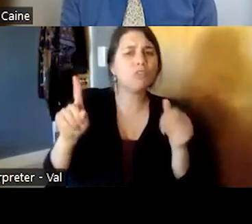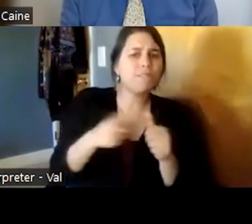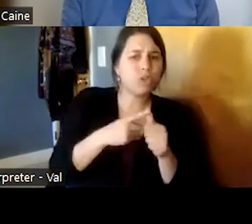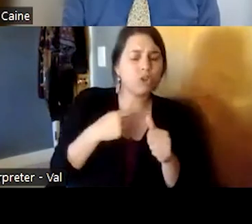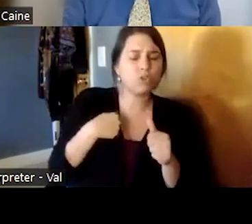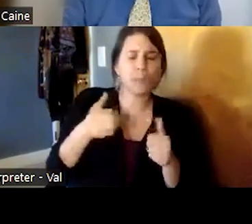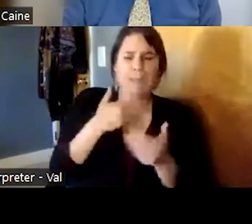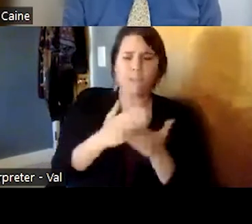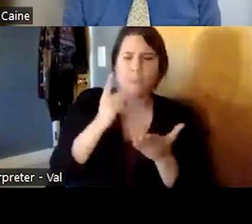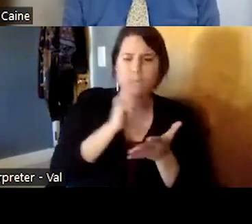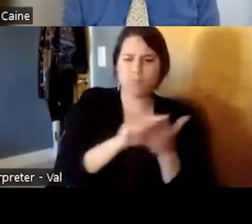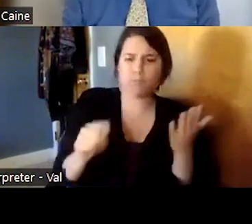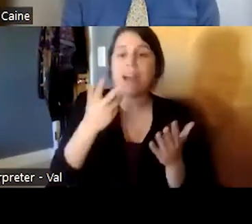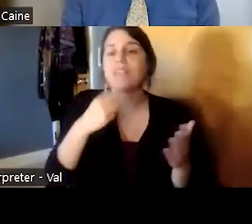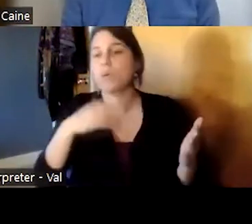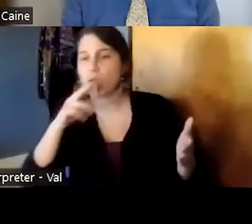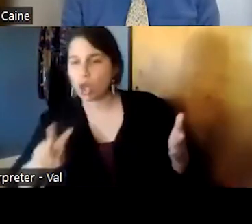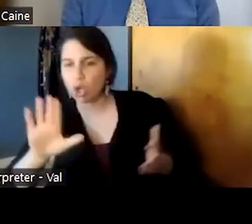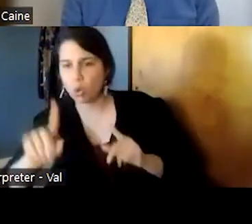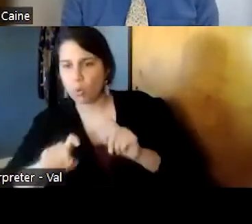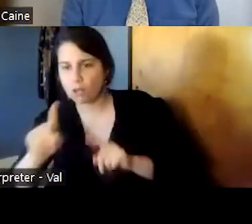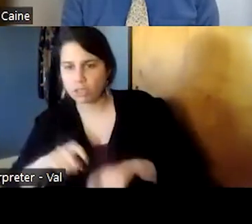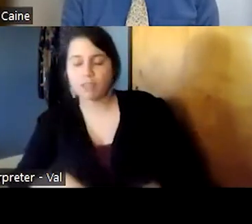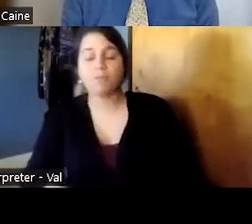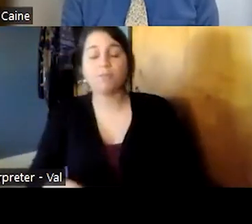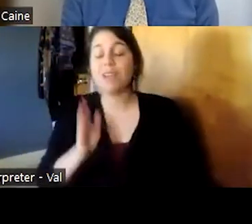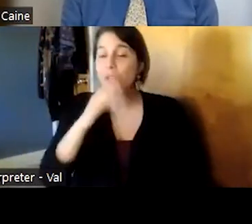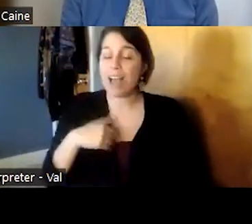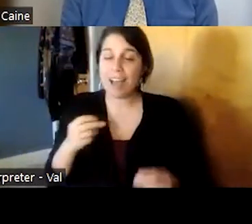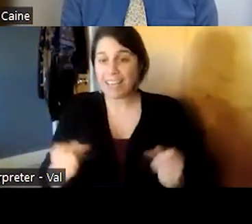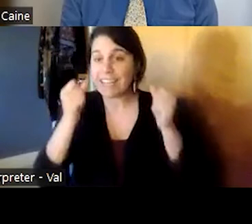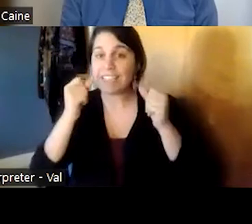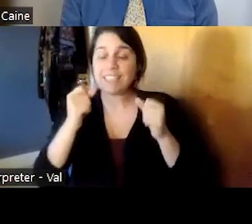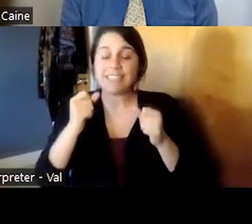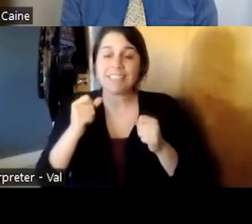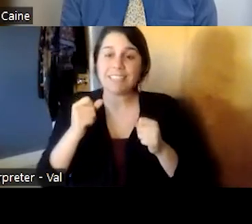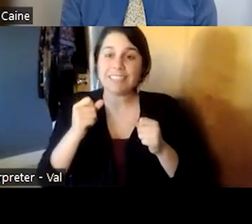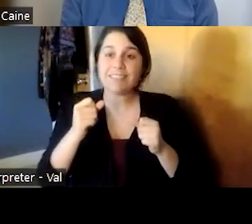and we're going to have a sort of rapid fire film with our different presenters